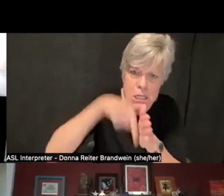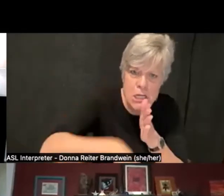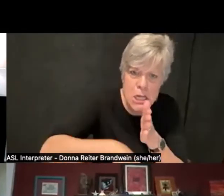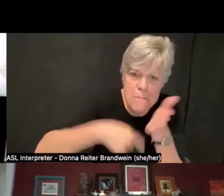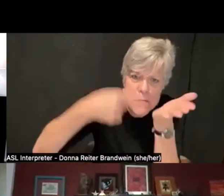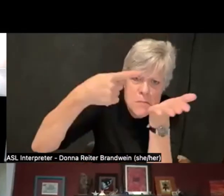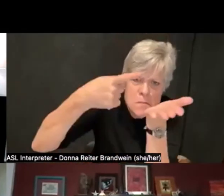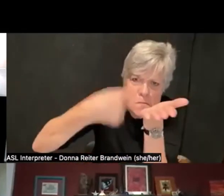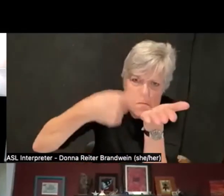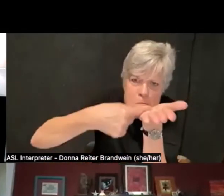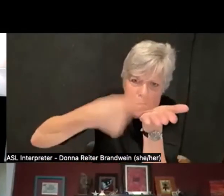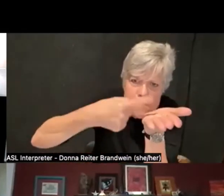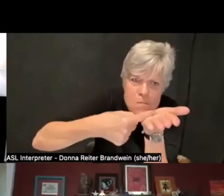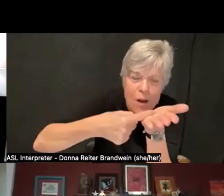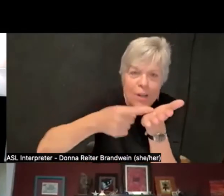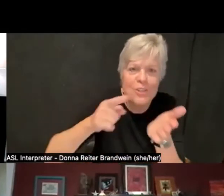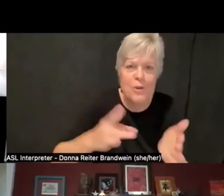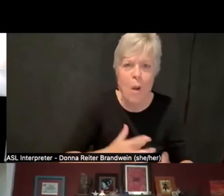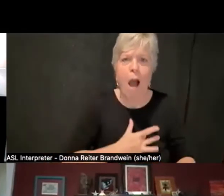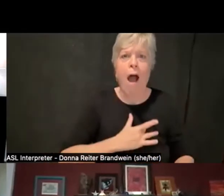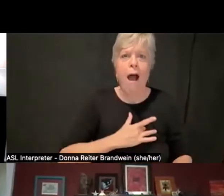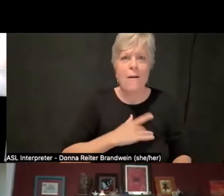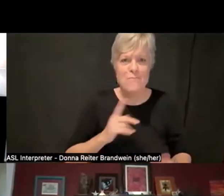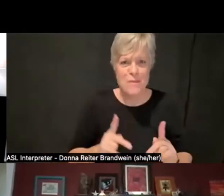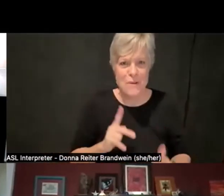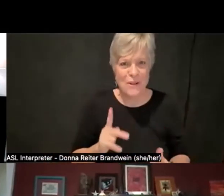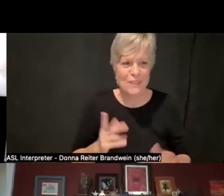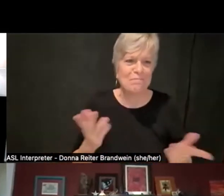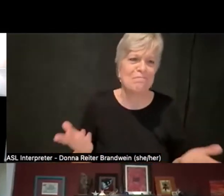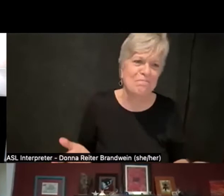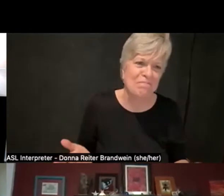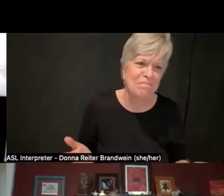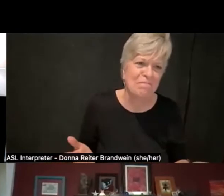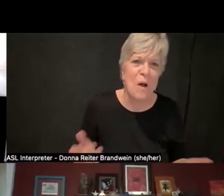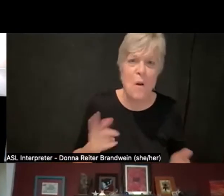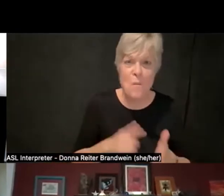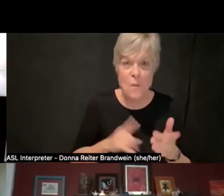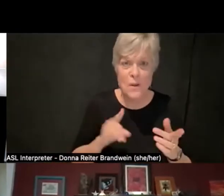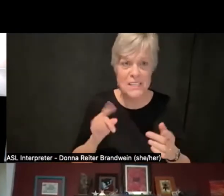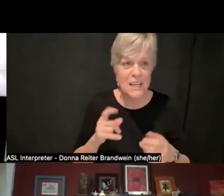in order to reach people. Basically we went around making memes about it,